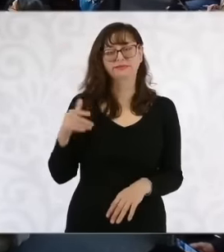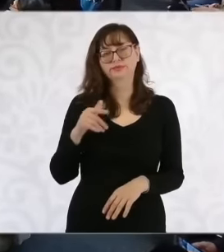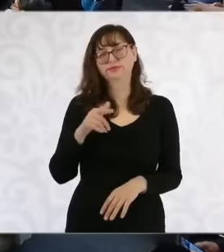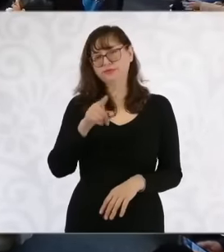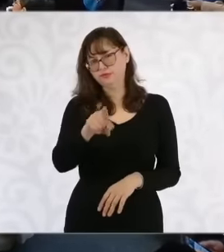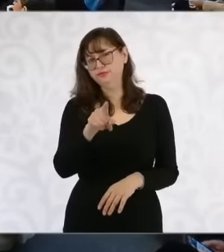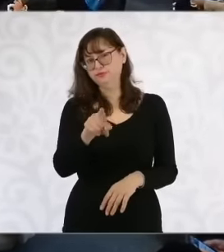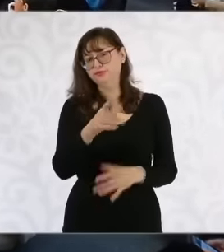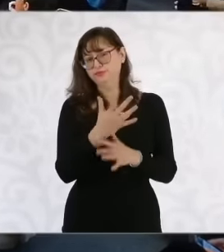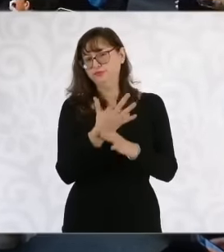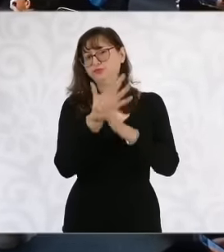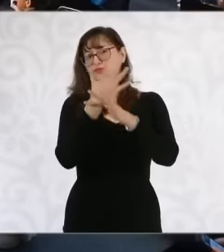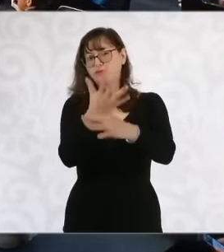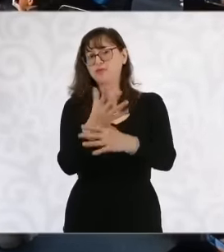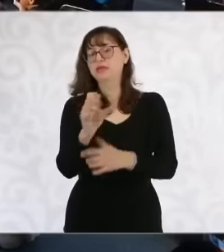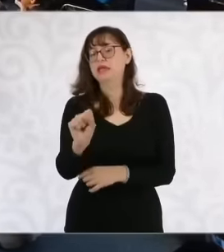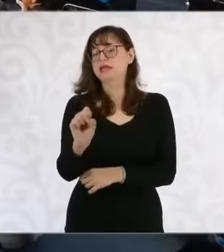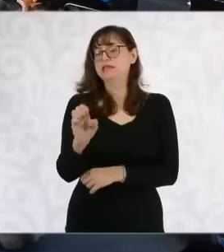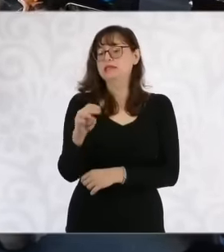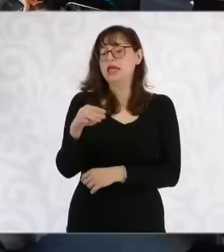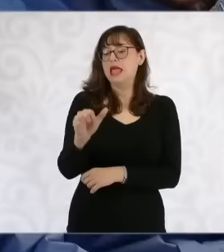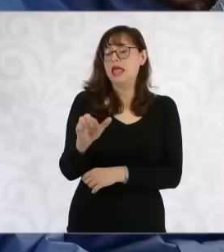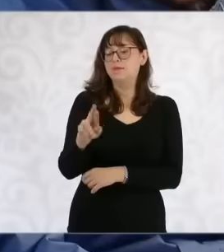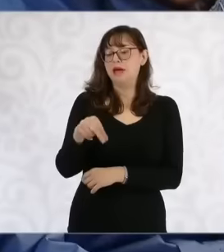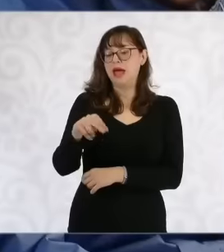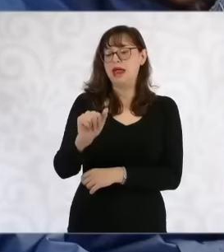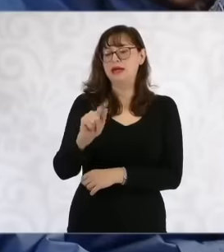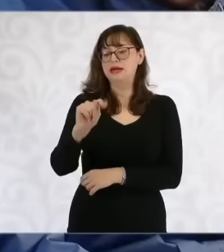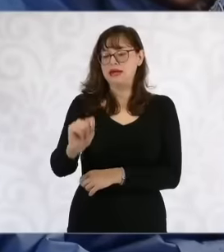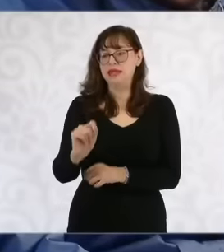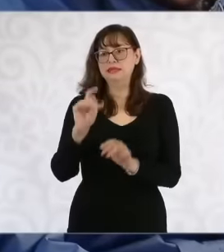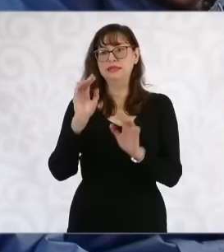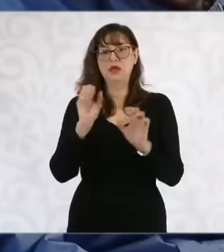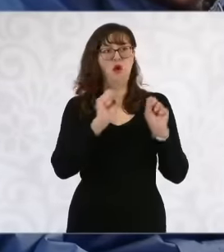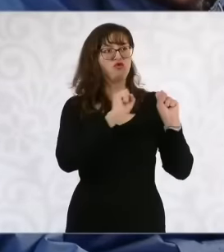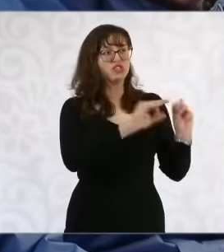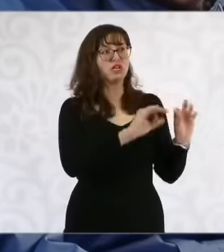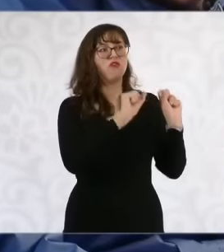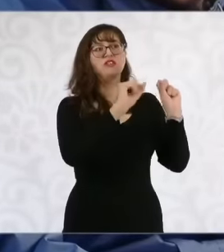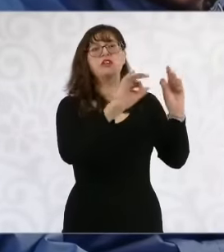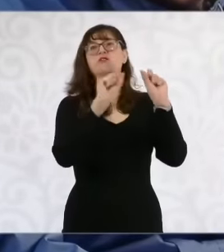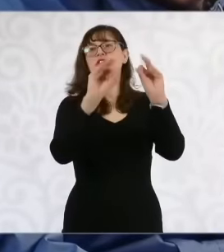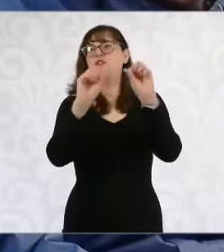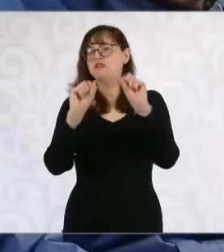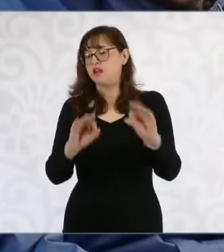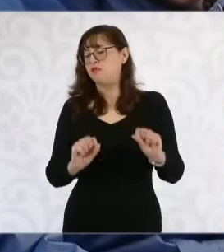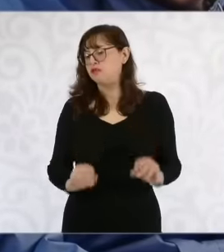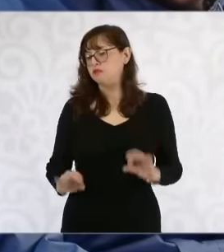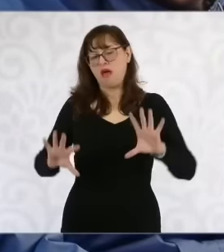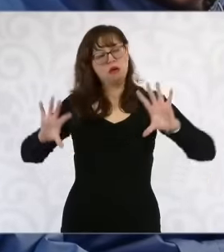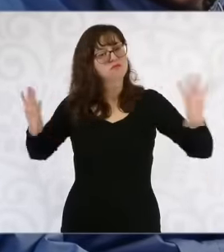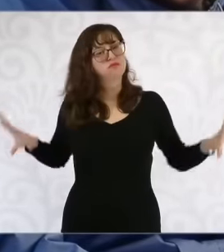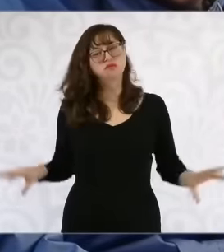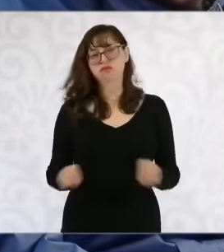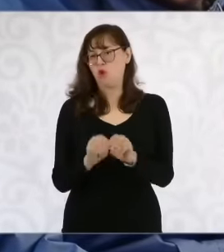SEMARNAT is going to centralize the environmental impact demonstrations, that is magnificent. But What is going to